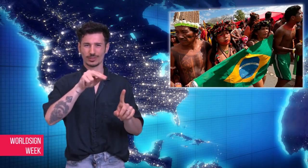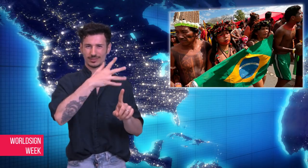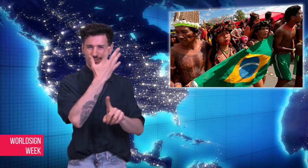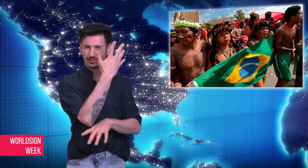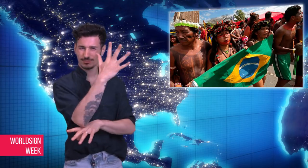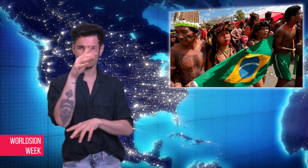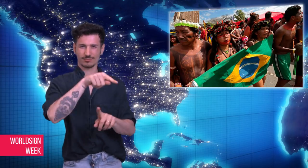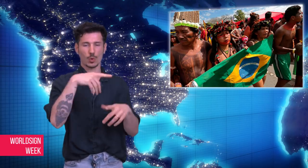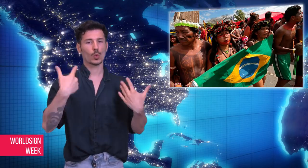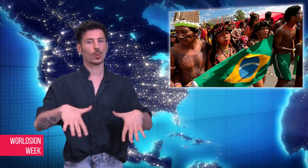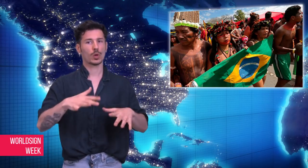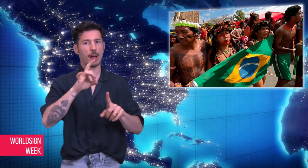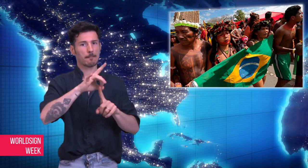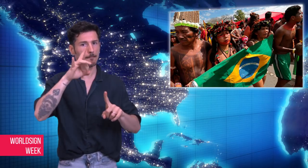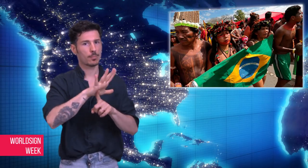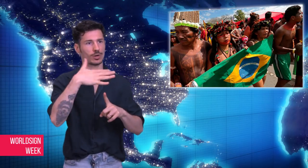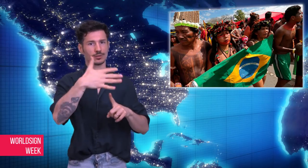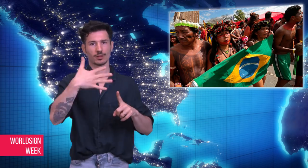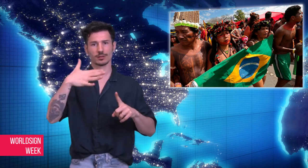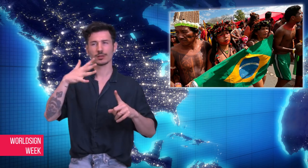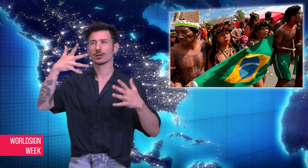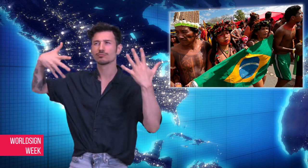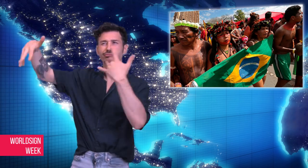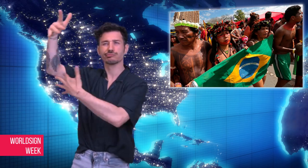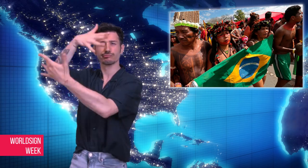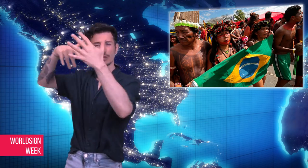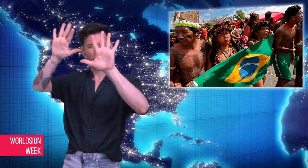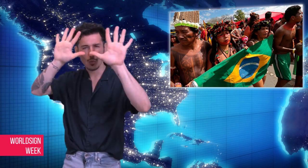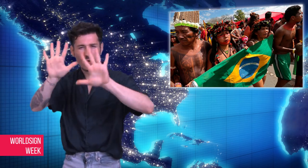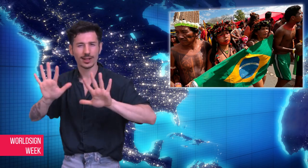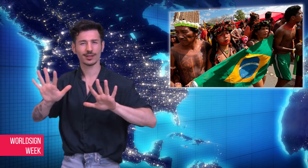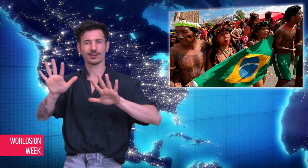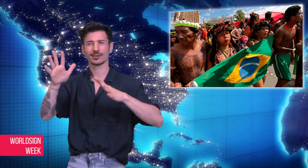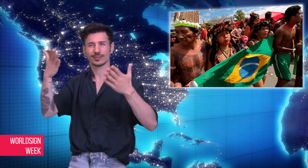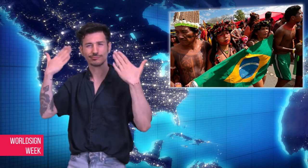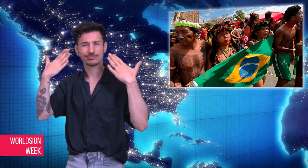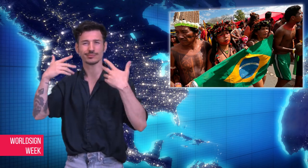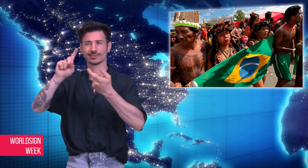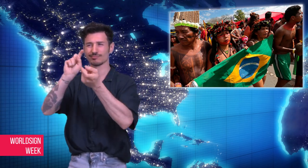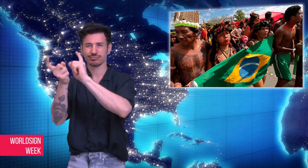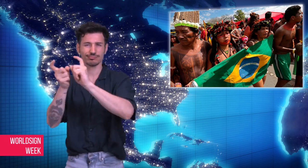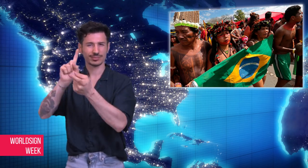considered by international environmental scientists as